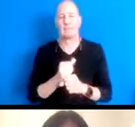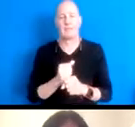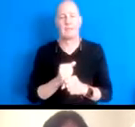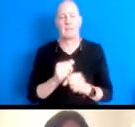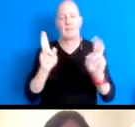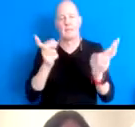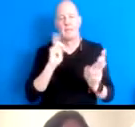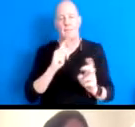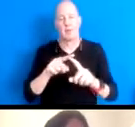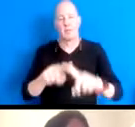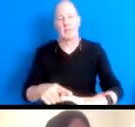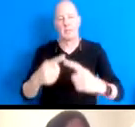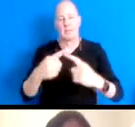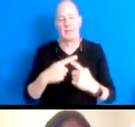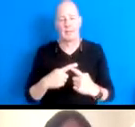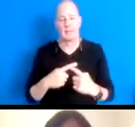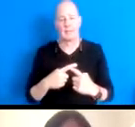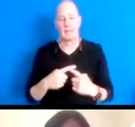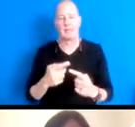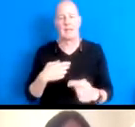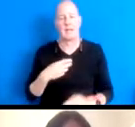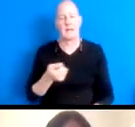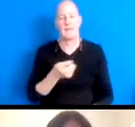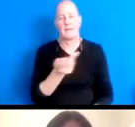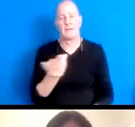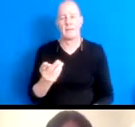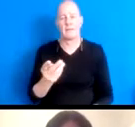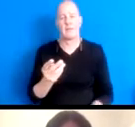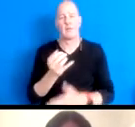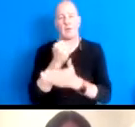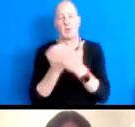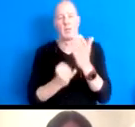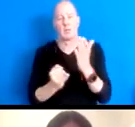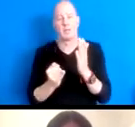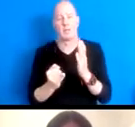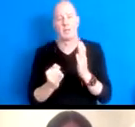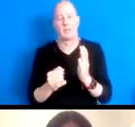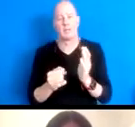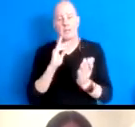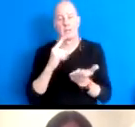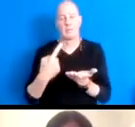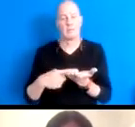Today, did a couple of illustrations just to sort of talk about it a bit.